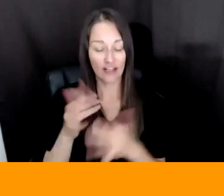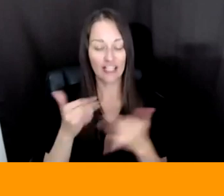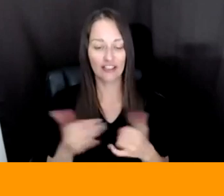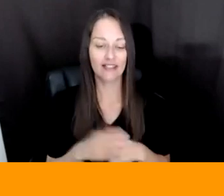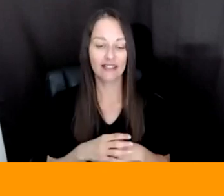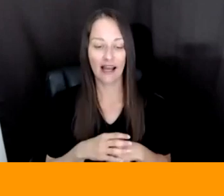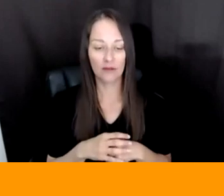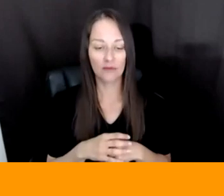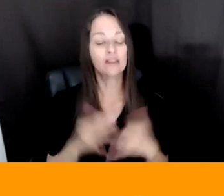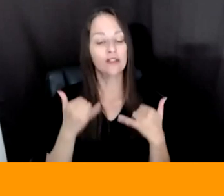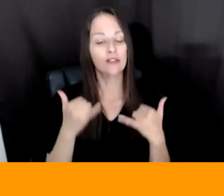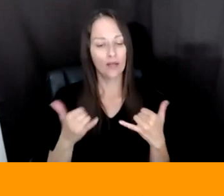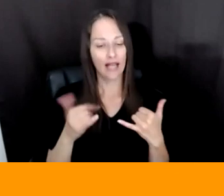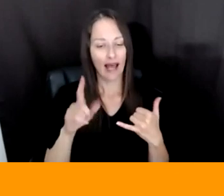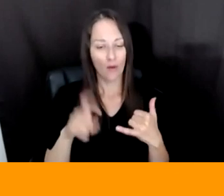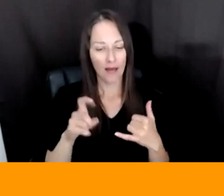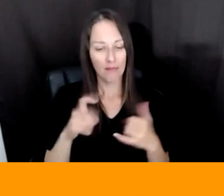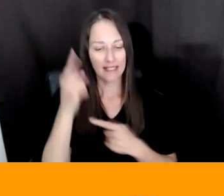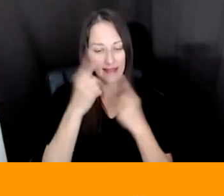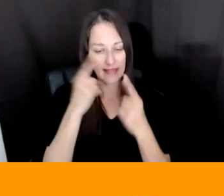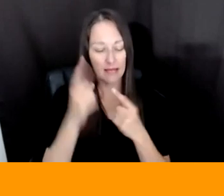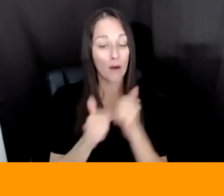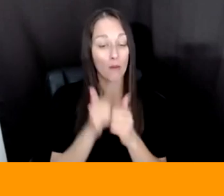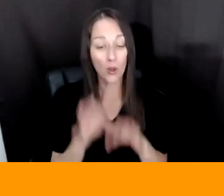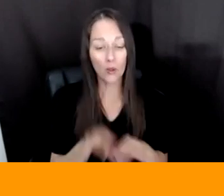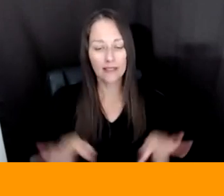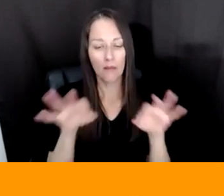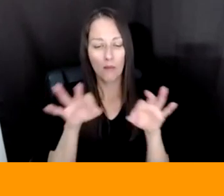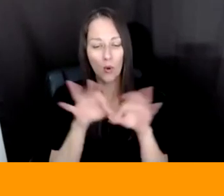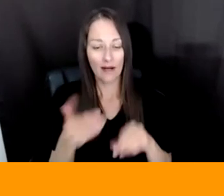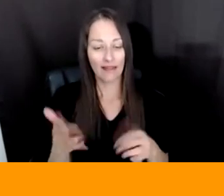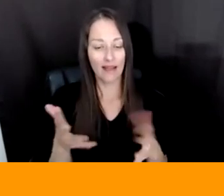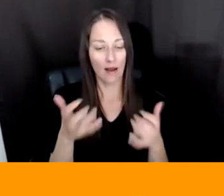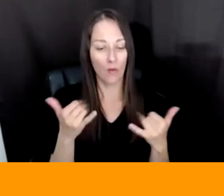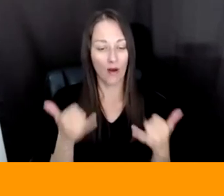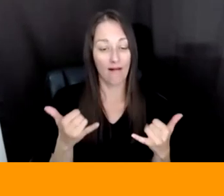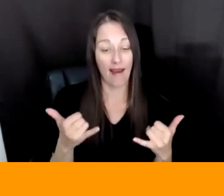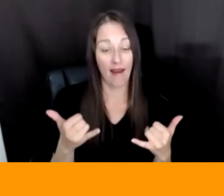THING I WANTED - WAS IT ABOUT THIS JAVASCRIPT LIBRARY OR WAS IT ACTUALLY ABOUT THE VALUES AND